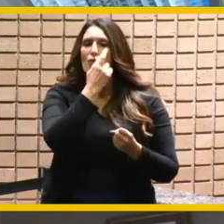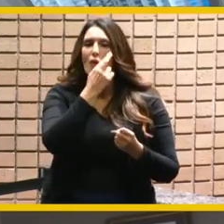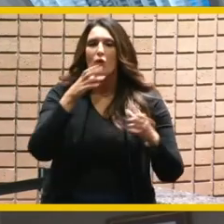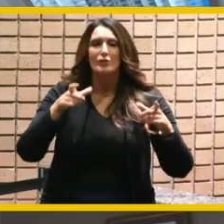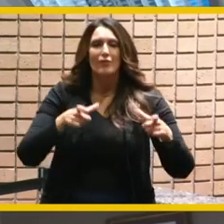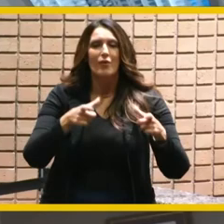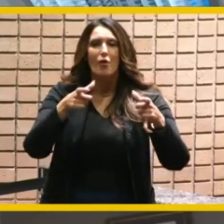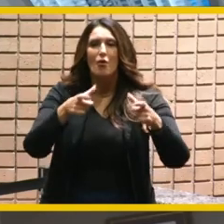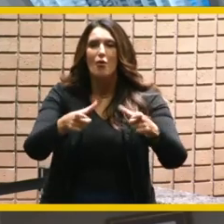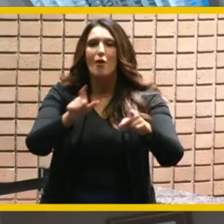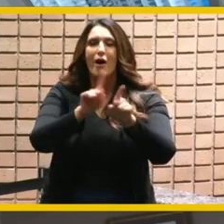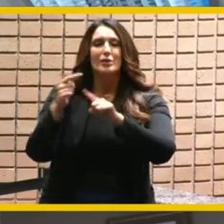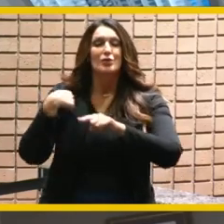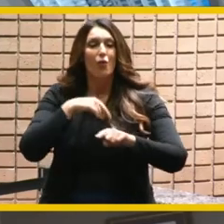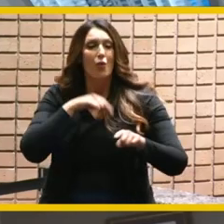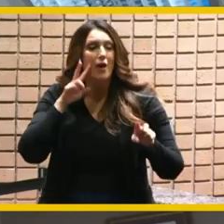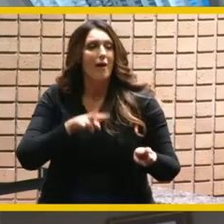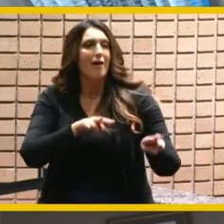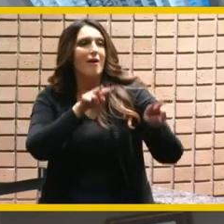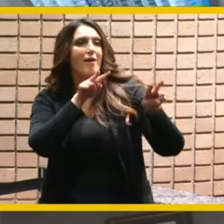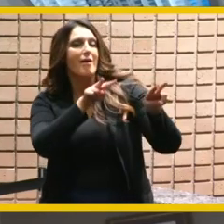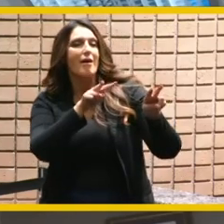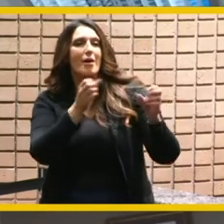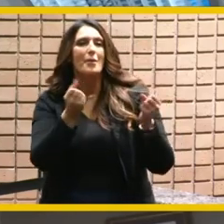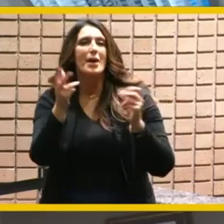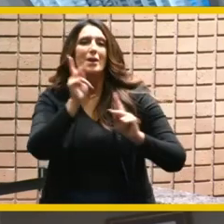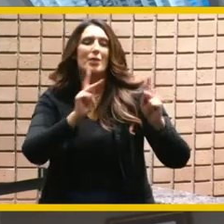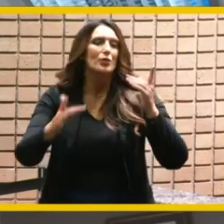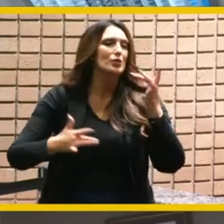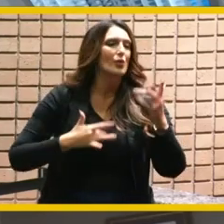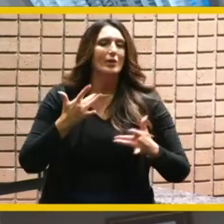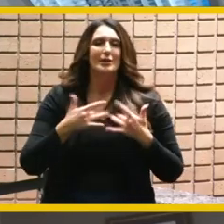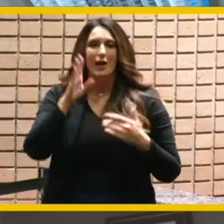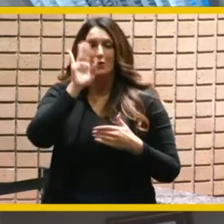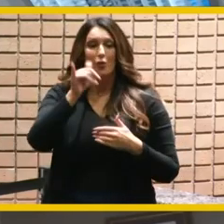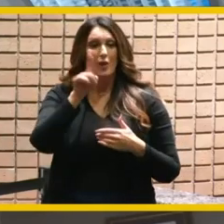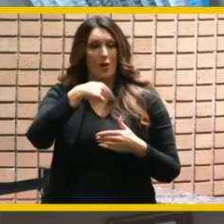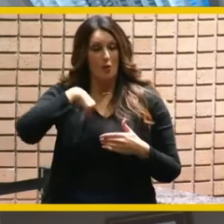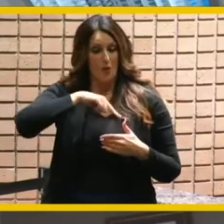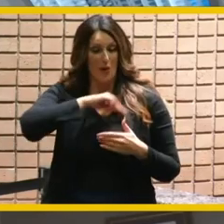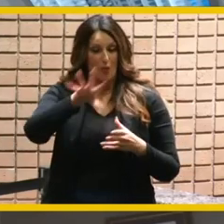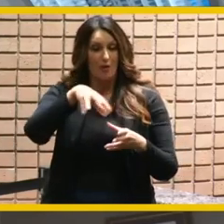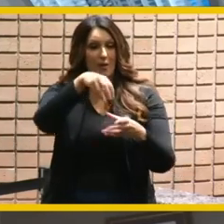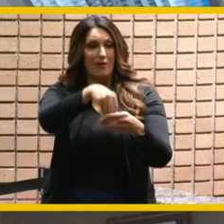riverside to millions of potential visitors and investors i know your feet were probably a